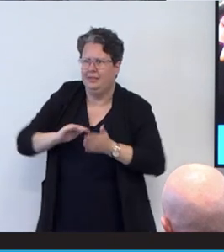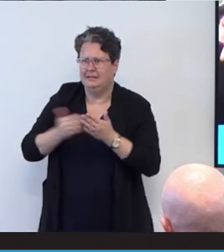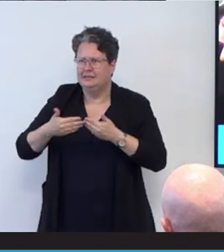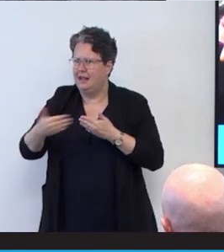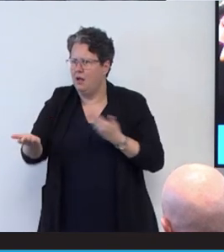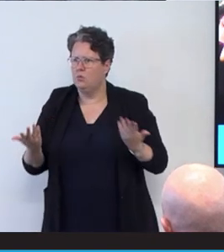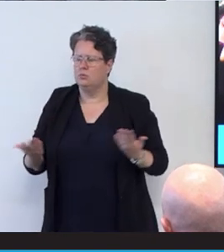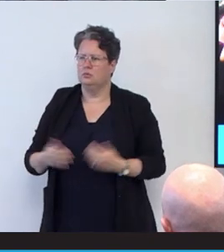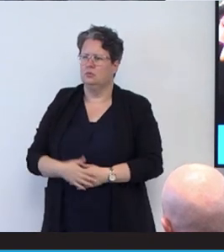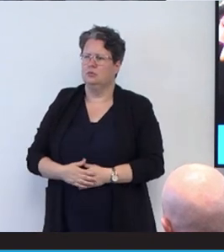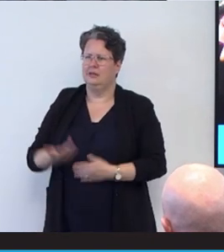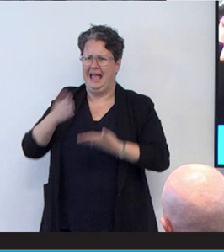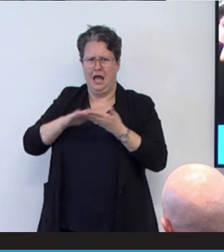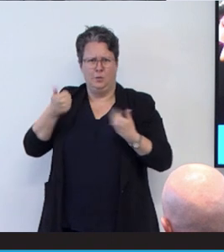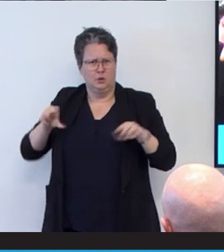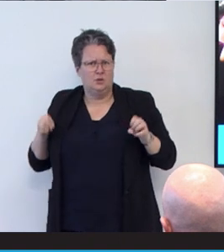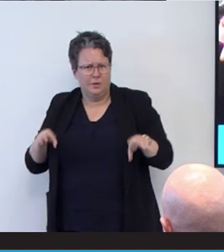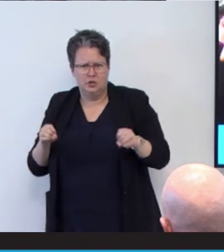how do I use a wheelchair? How do I get in and out of bed?